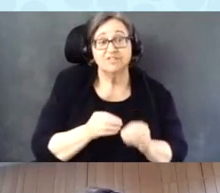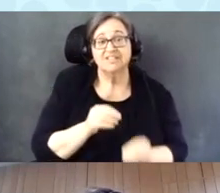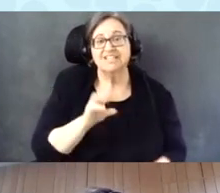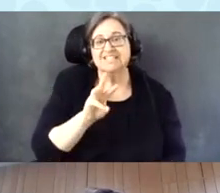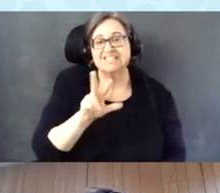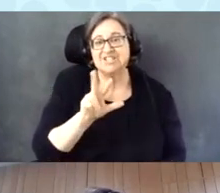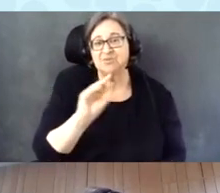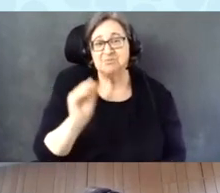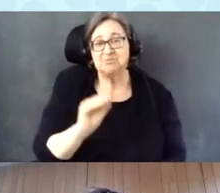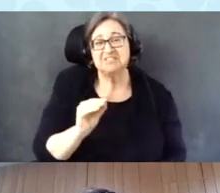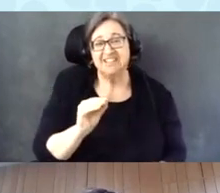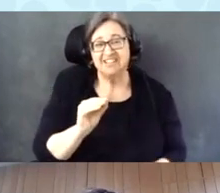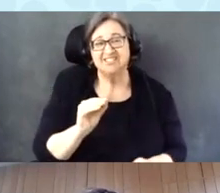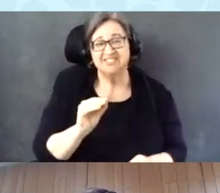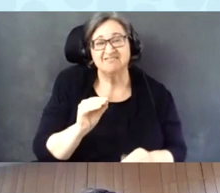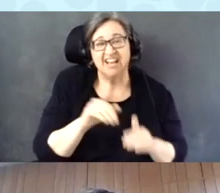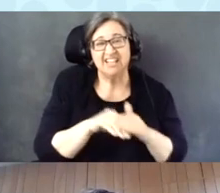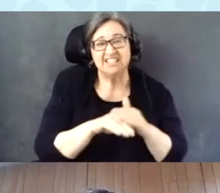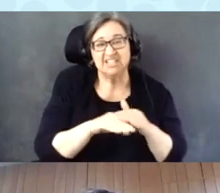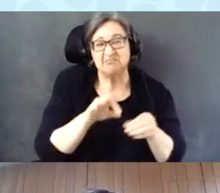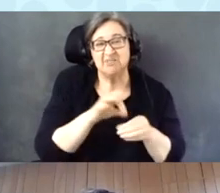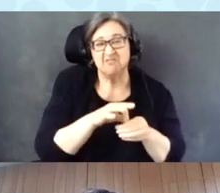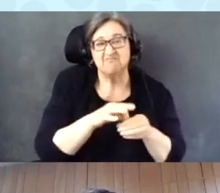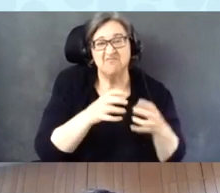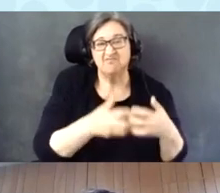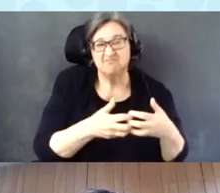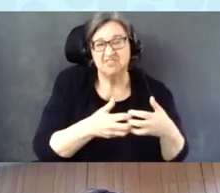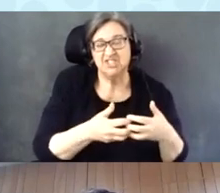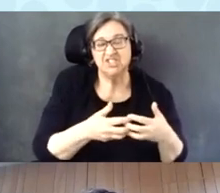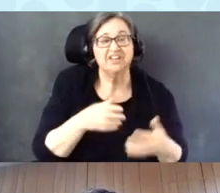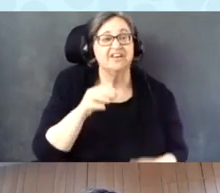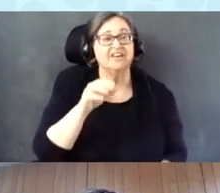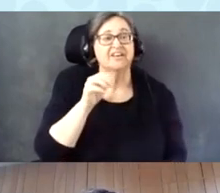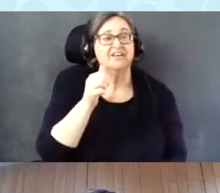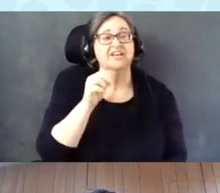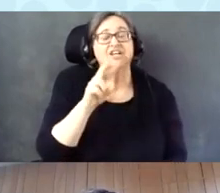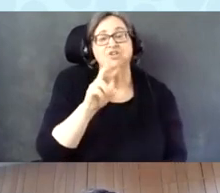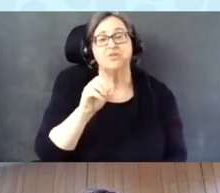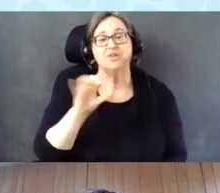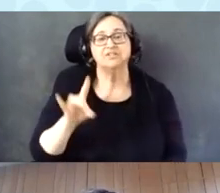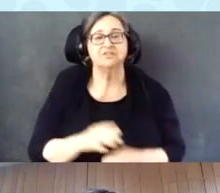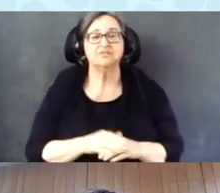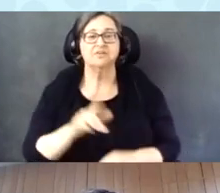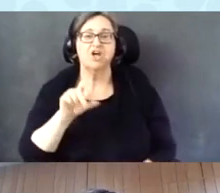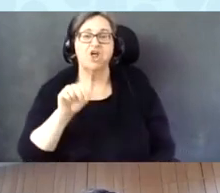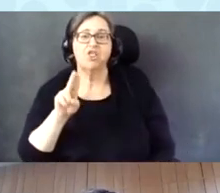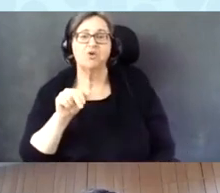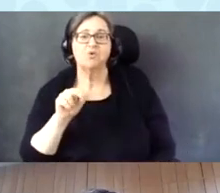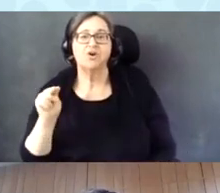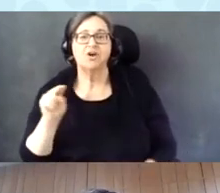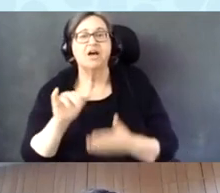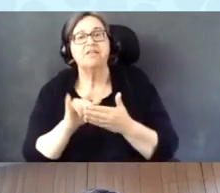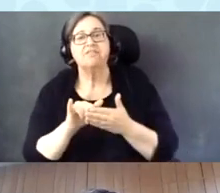And I would say this is really the only parameter of all the parameters